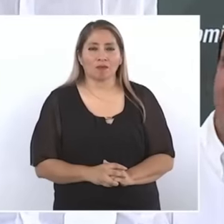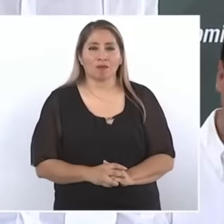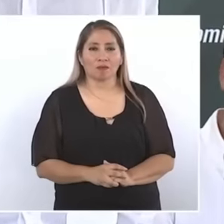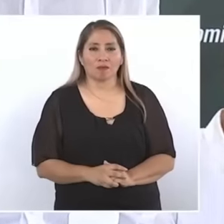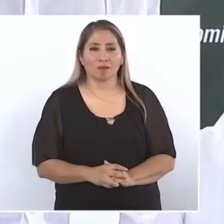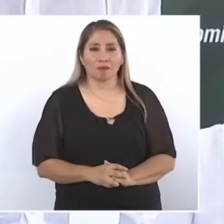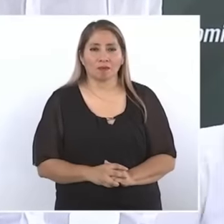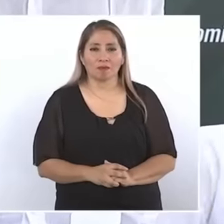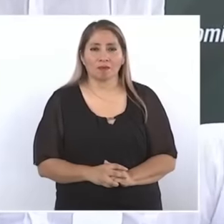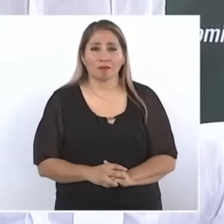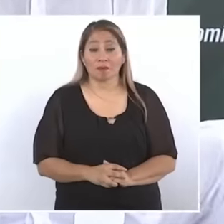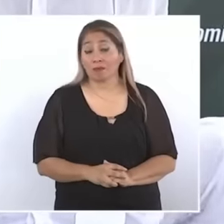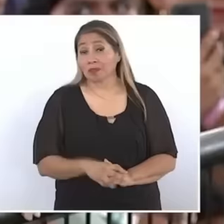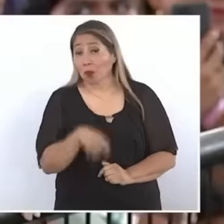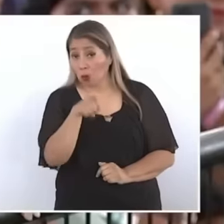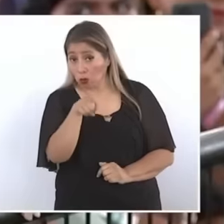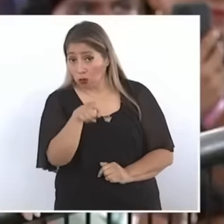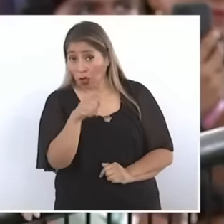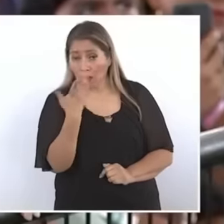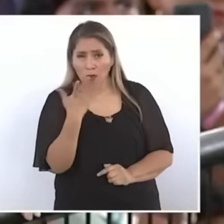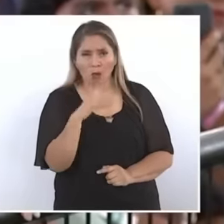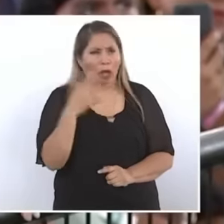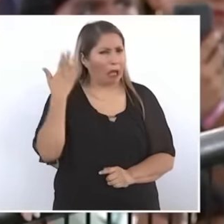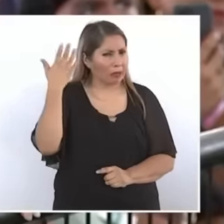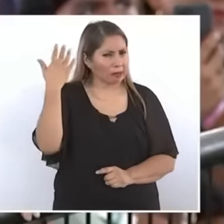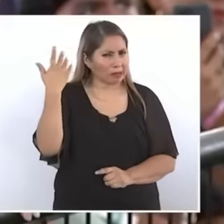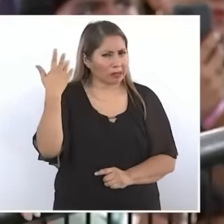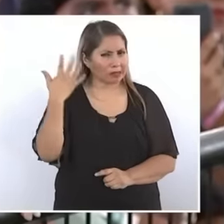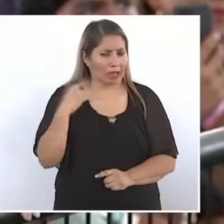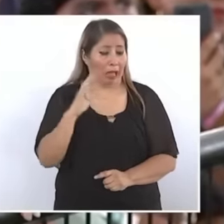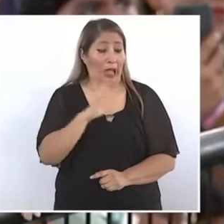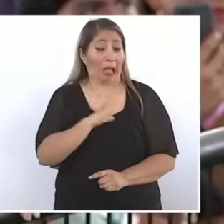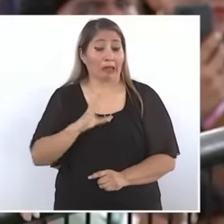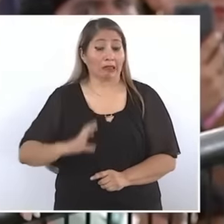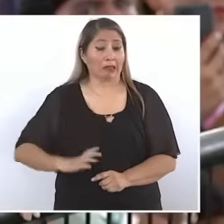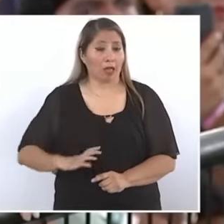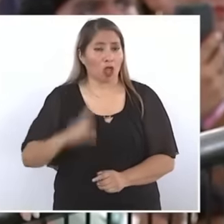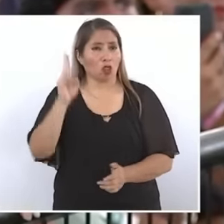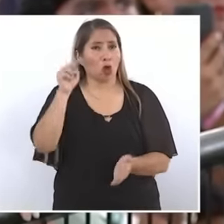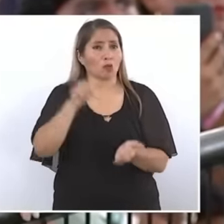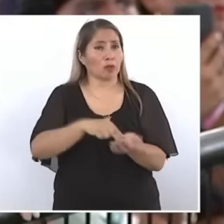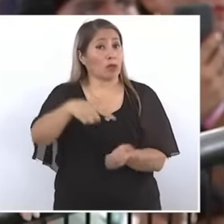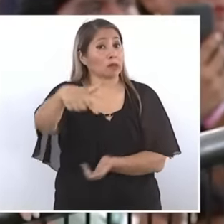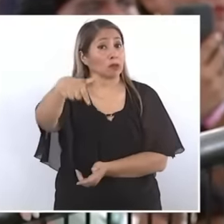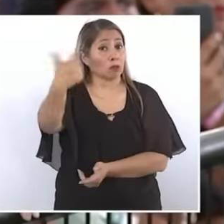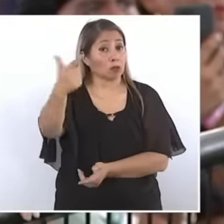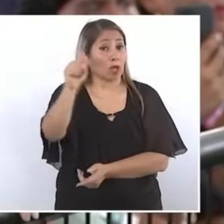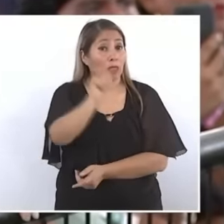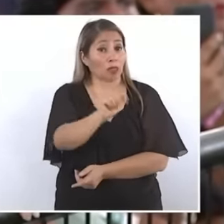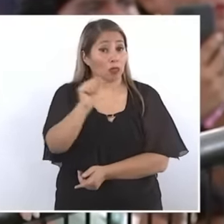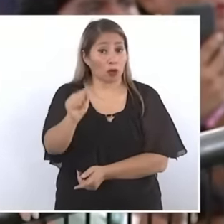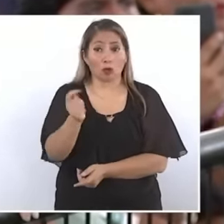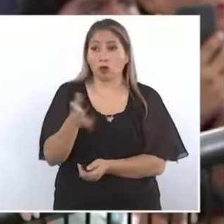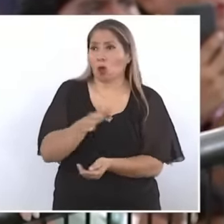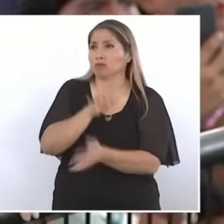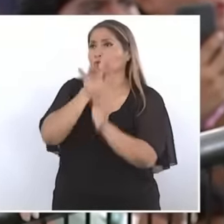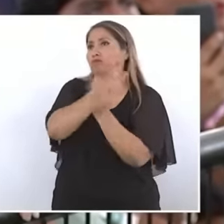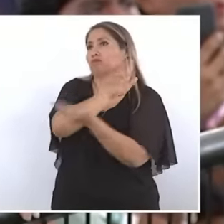what was it when He was in Campaign in 2012 in Torreón I arrived there to ask for the rescue of